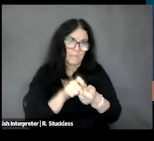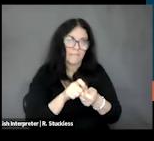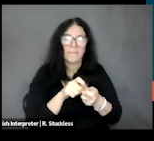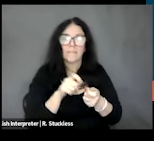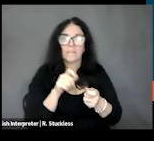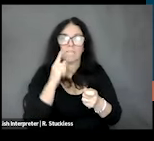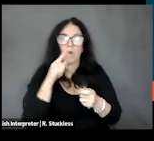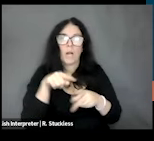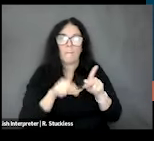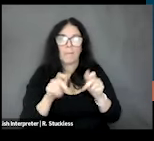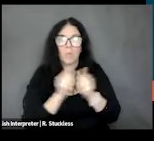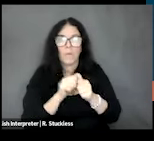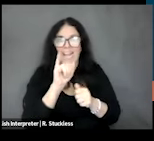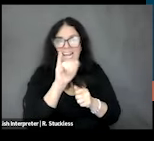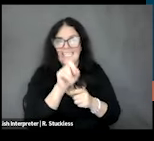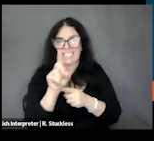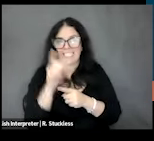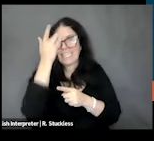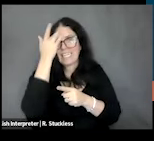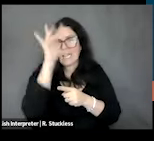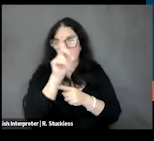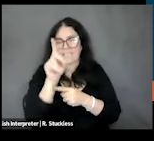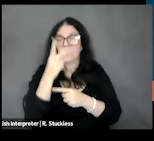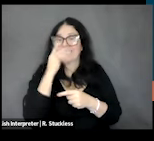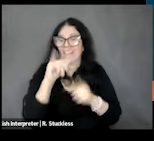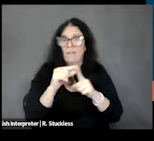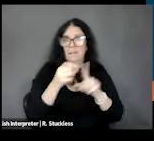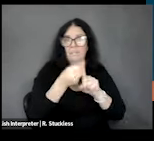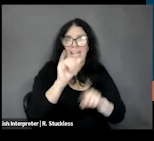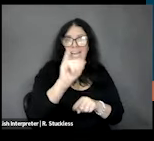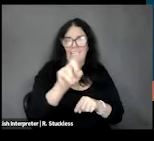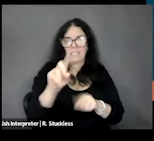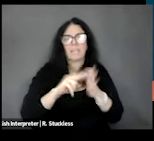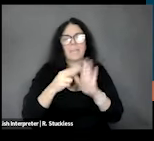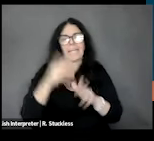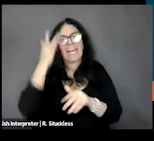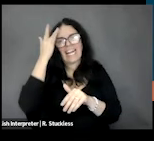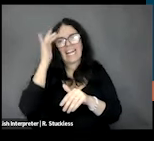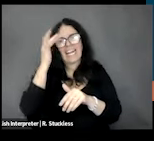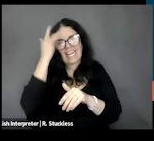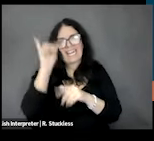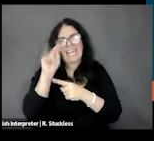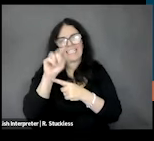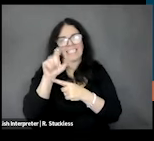disabilities, or IDD if you see that IDD that's what that's referring to in these slides, and that's